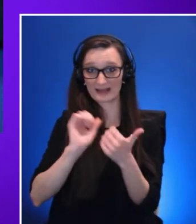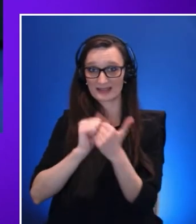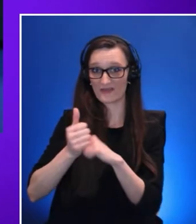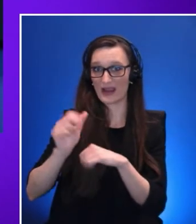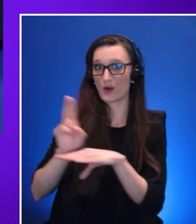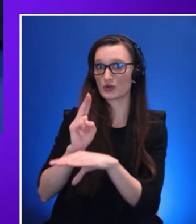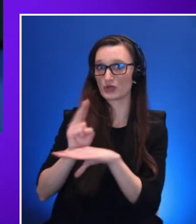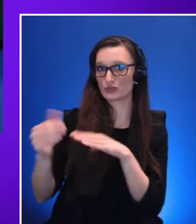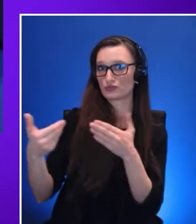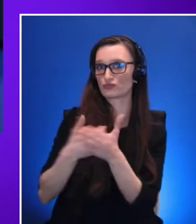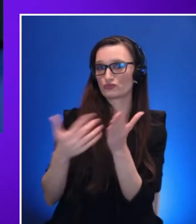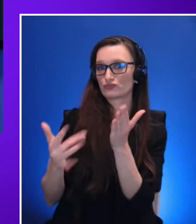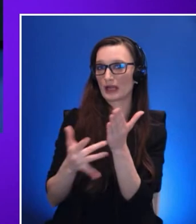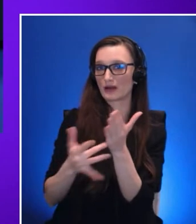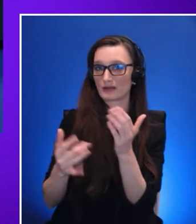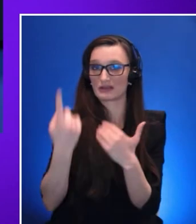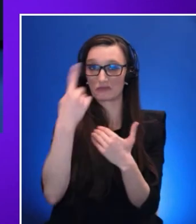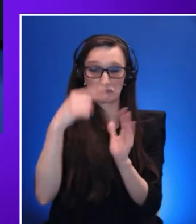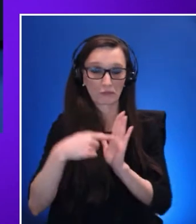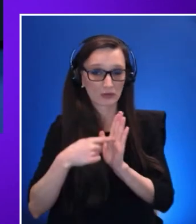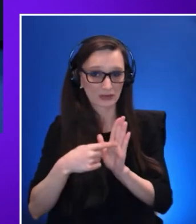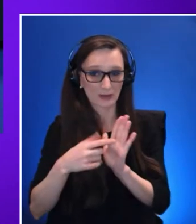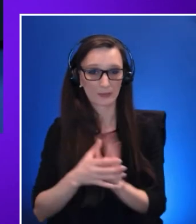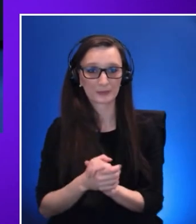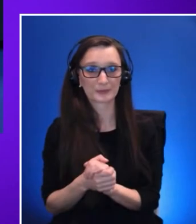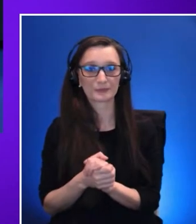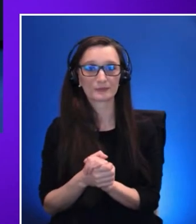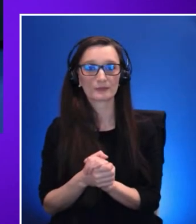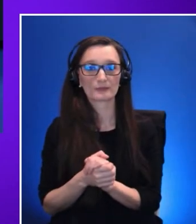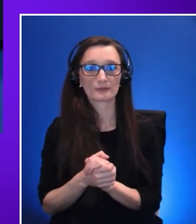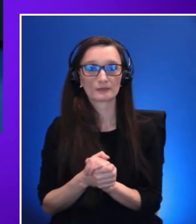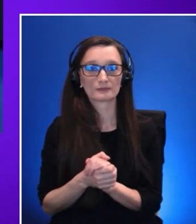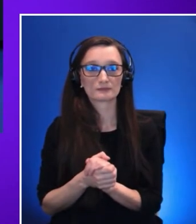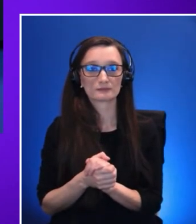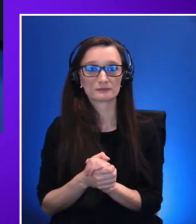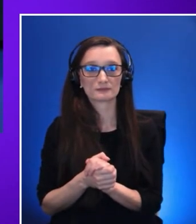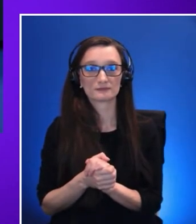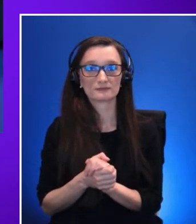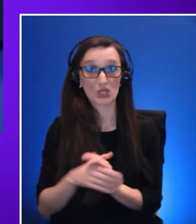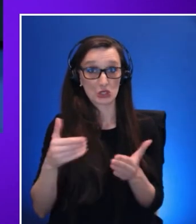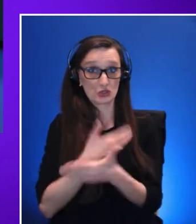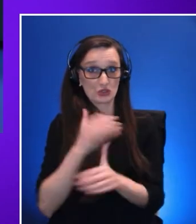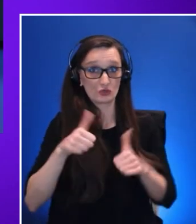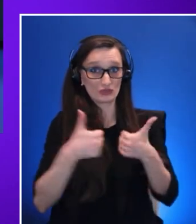For example a new challenge that we are now aware of is allergies to device materials